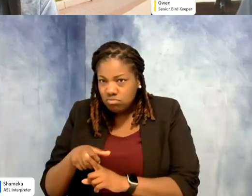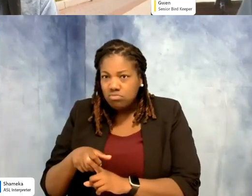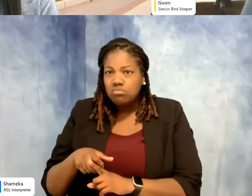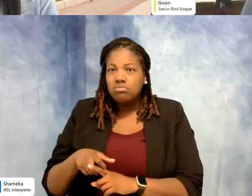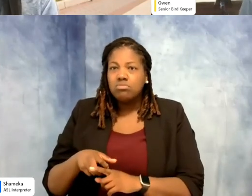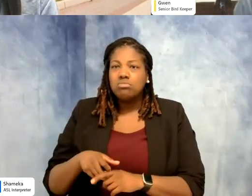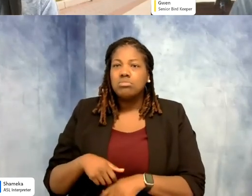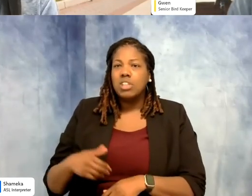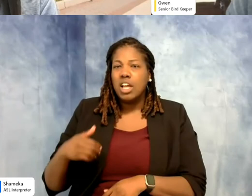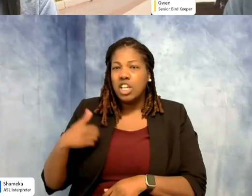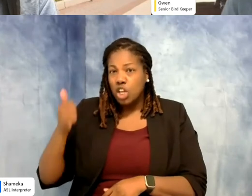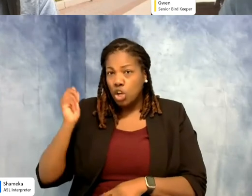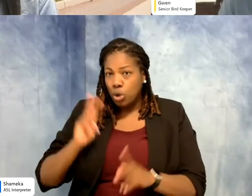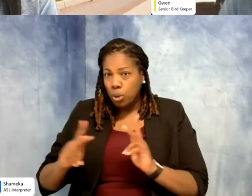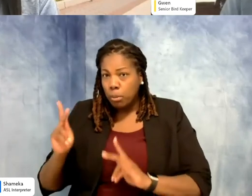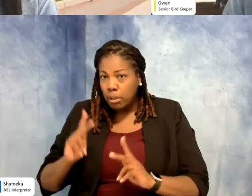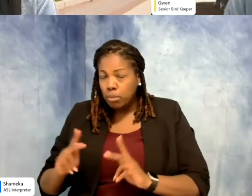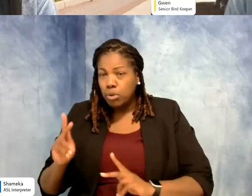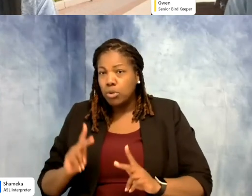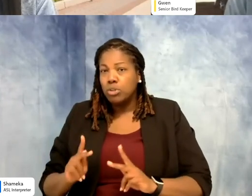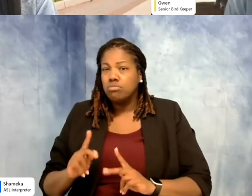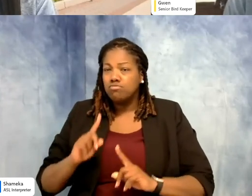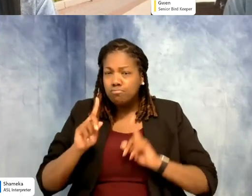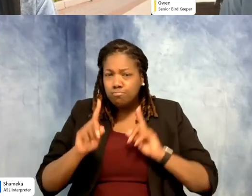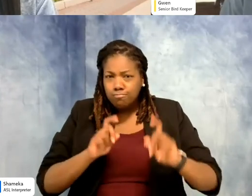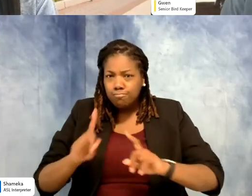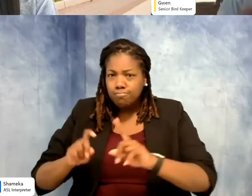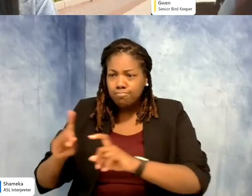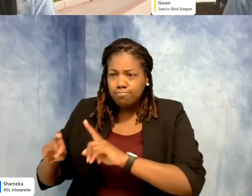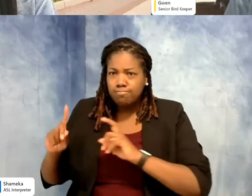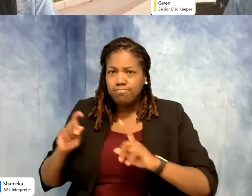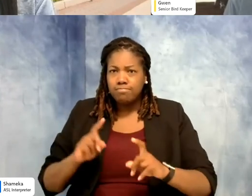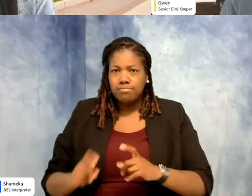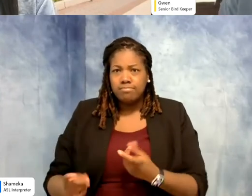younger co-workers, to my older co-workers, to my co-workers that are not even in the same area